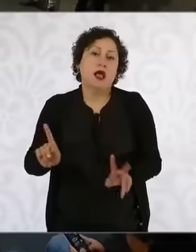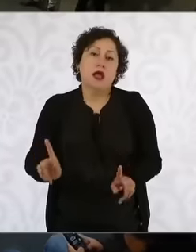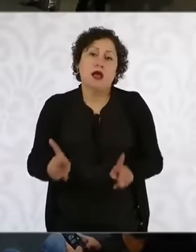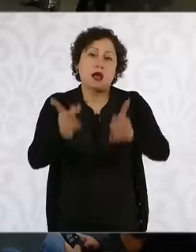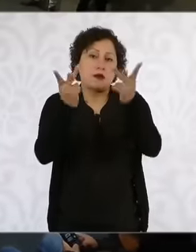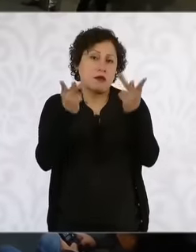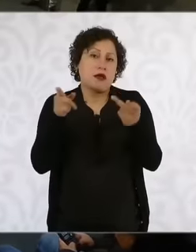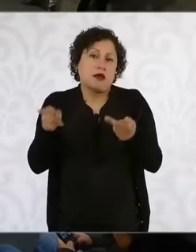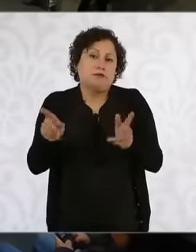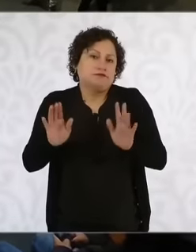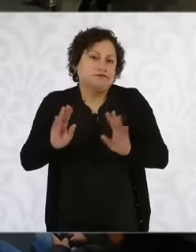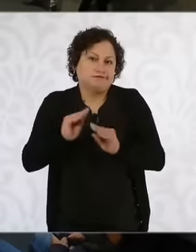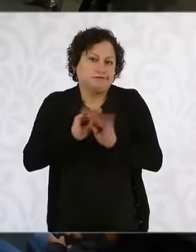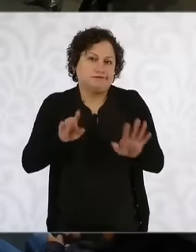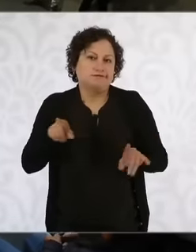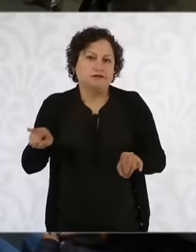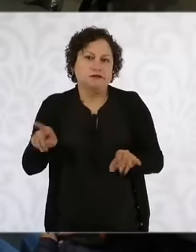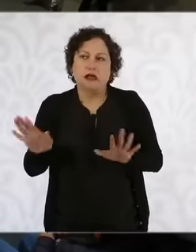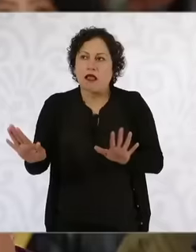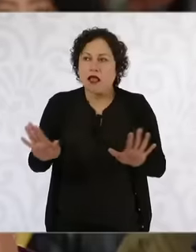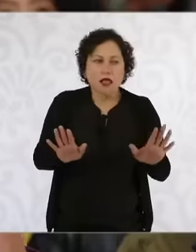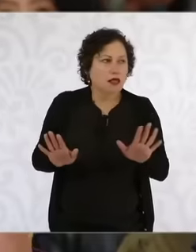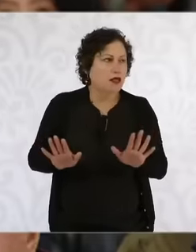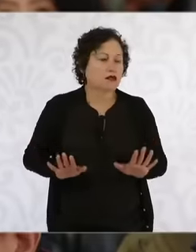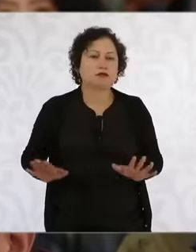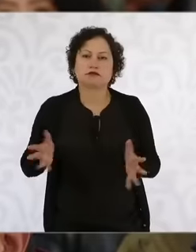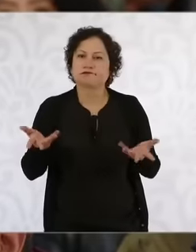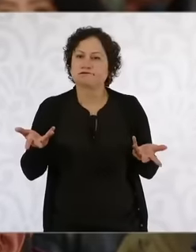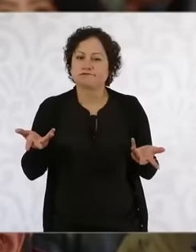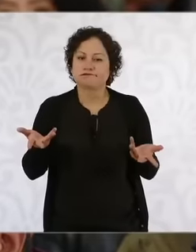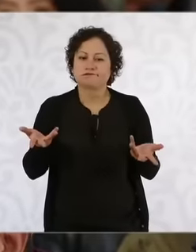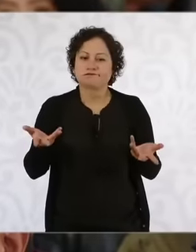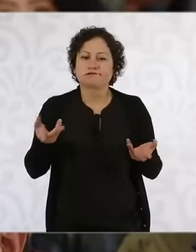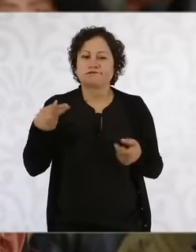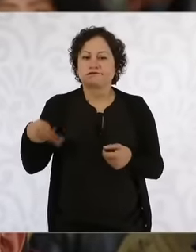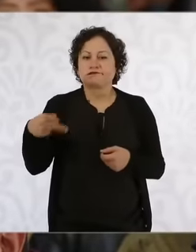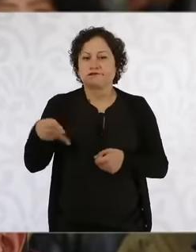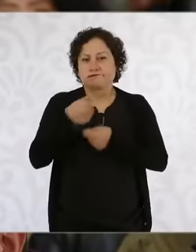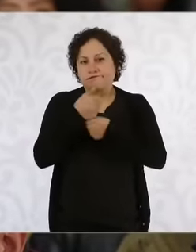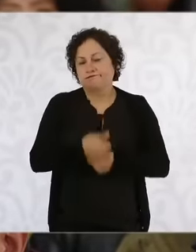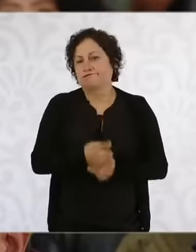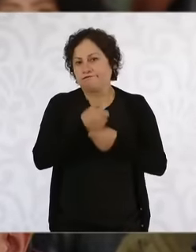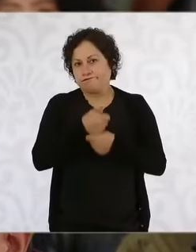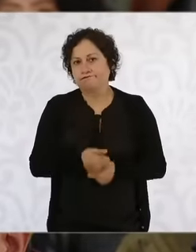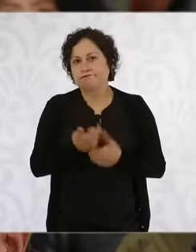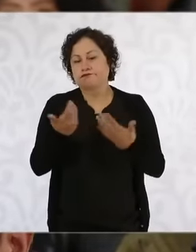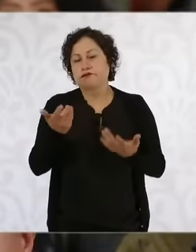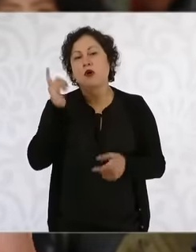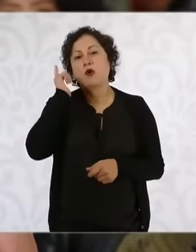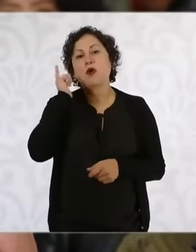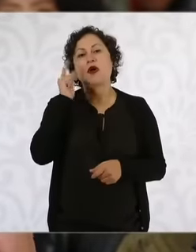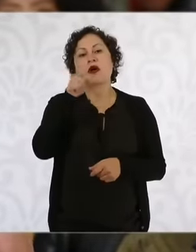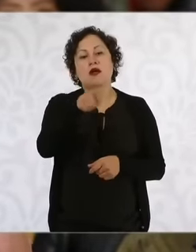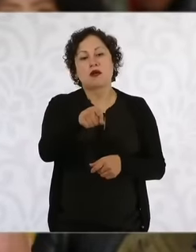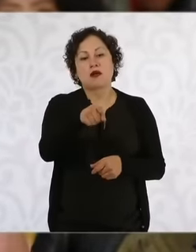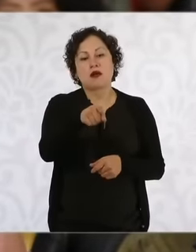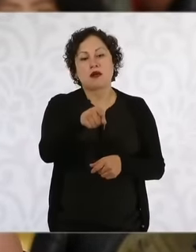a little from everything that is eh they are living today they do not I wish something would be done about